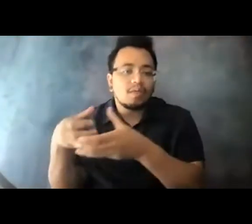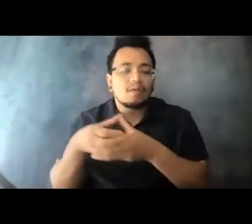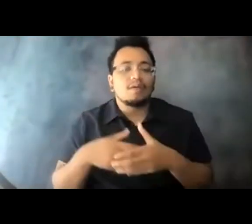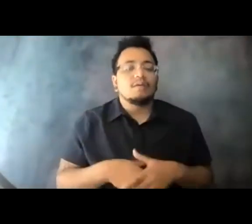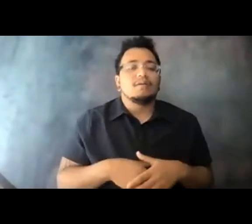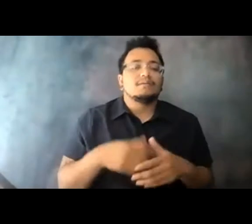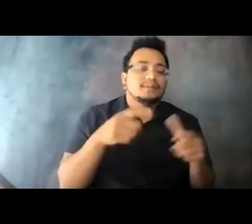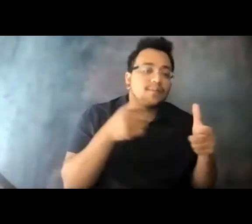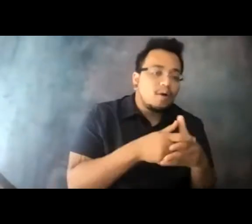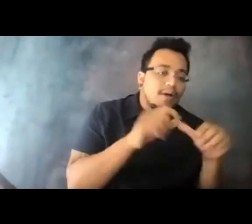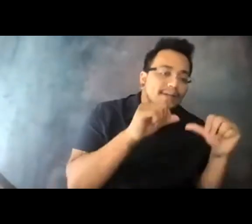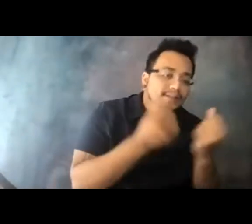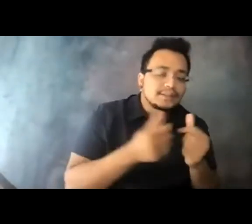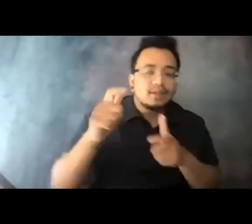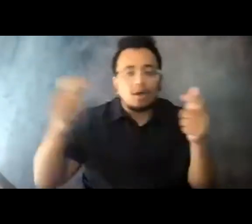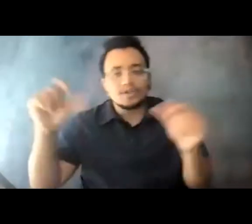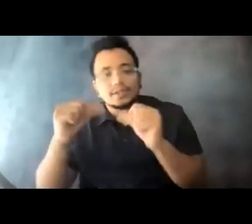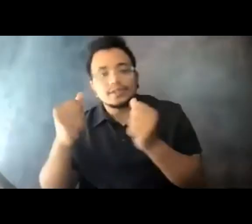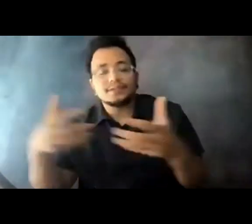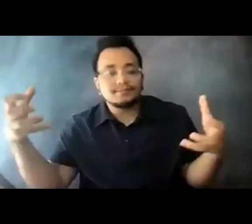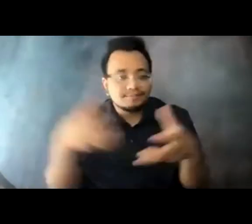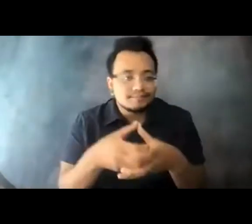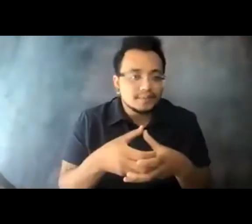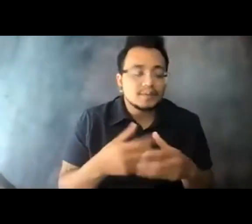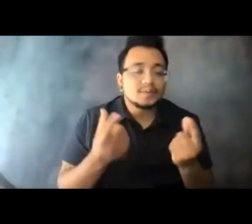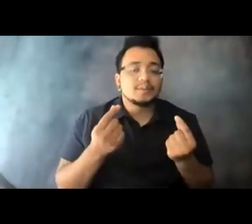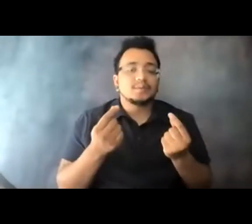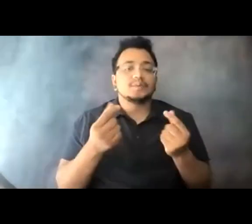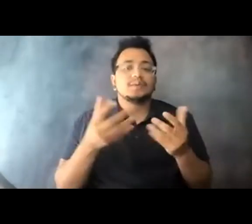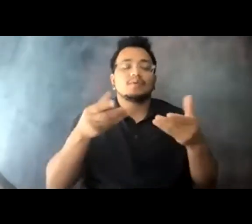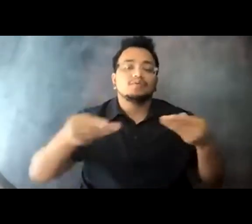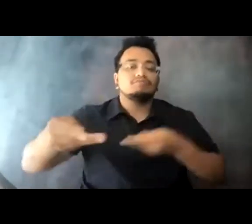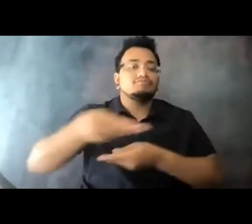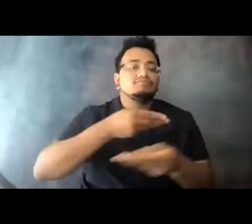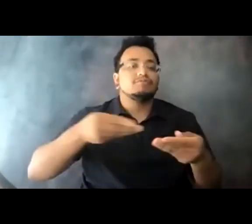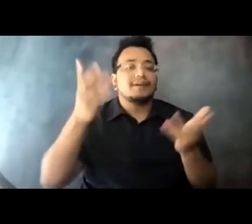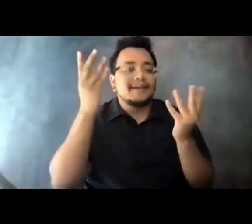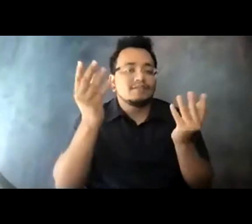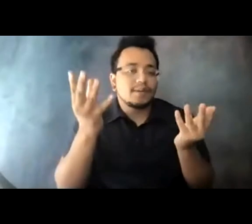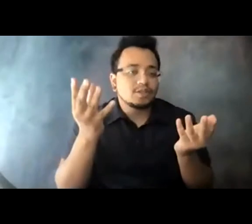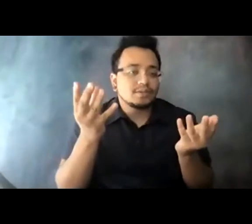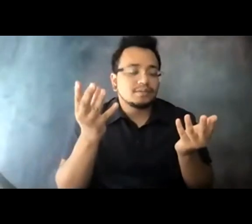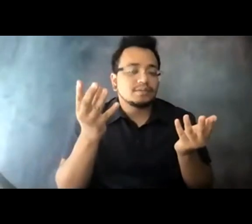15:10:23 The intent here was to have our agency CEOs exchange information with what are their most pressing issues?